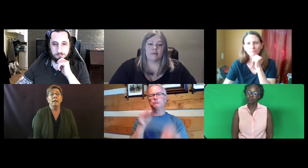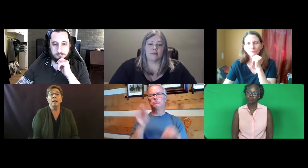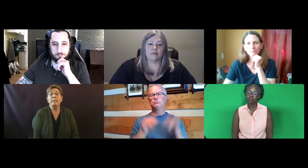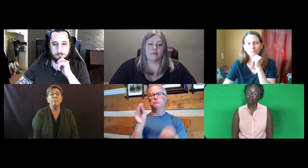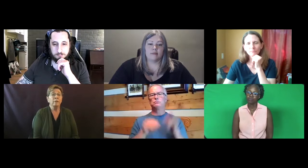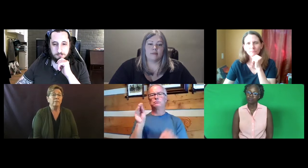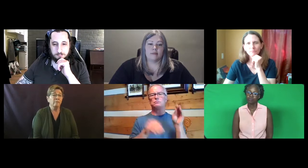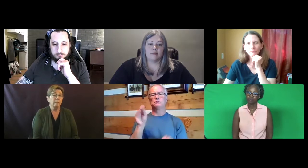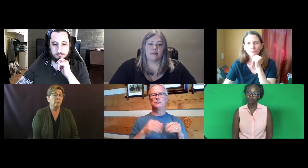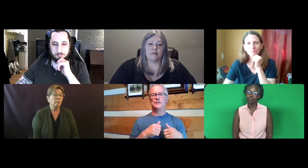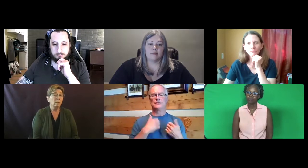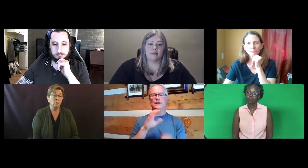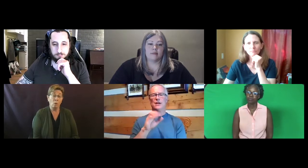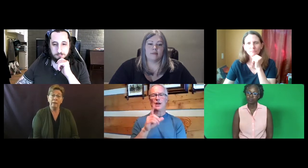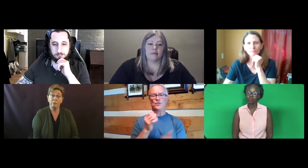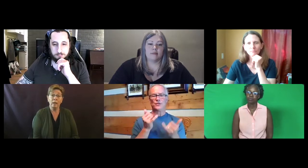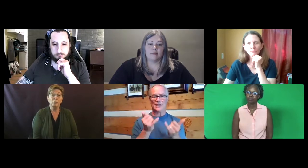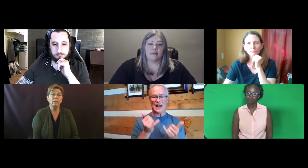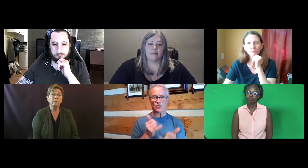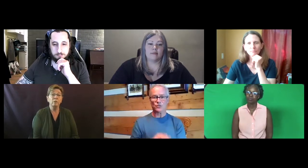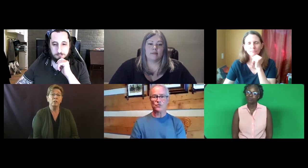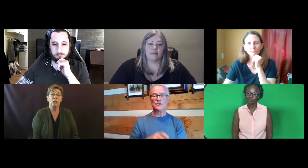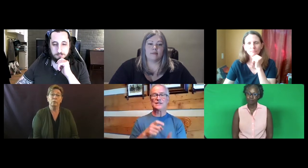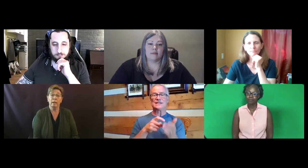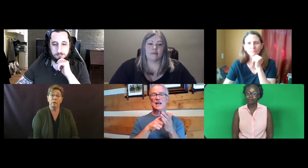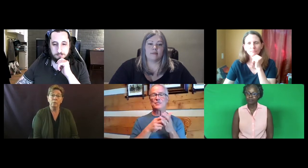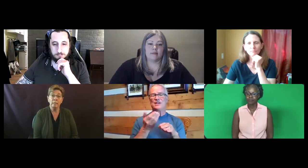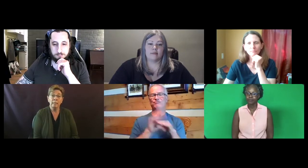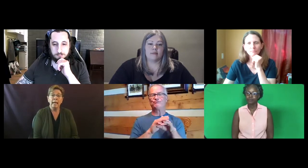A number of Deaf people -- quite a few actually, have moved to Colorado.